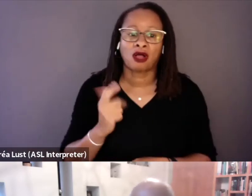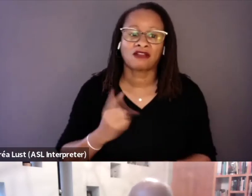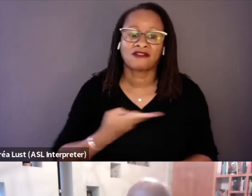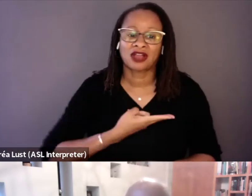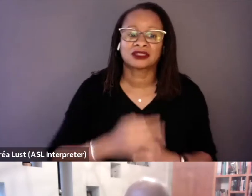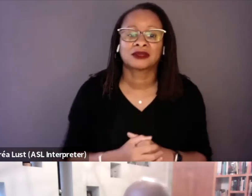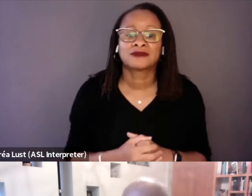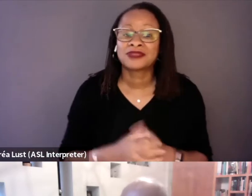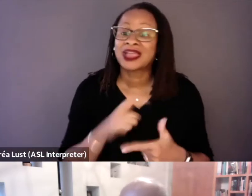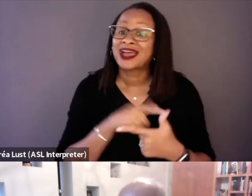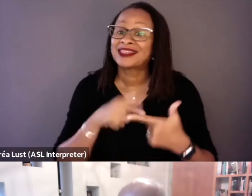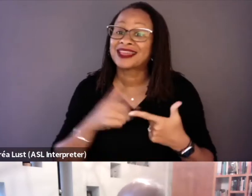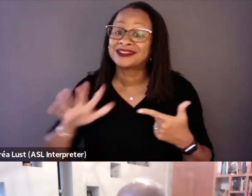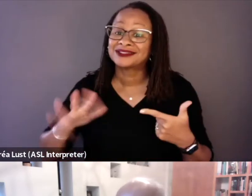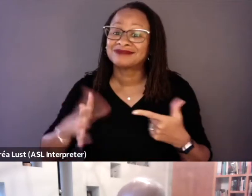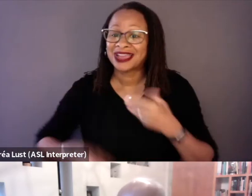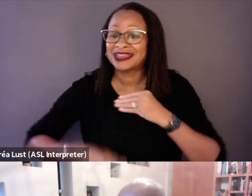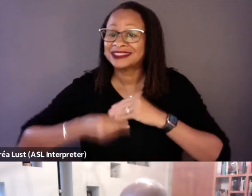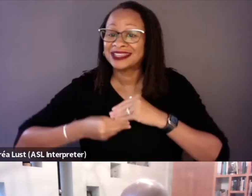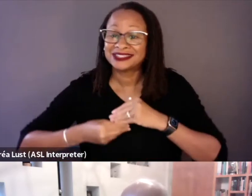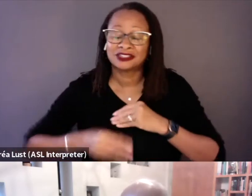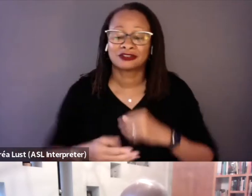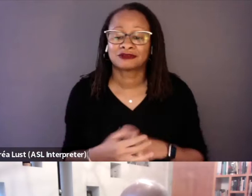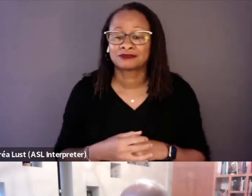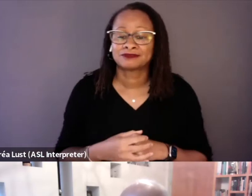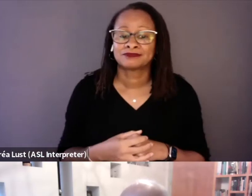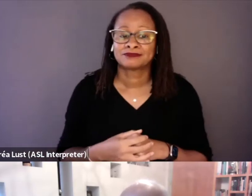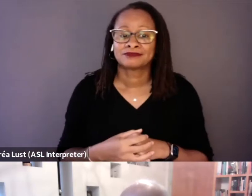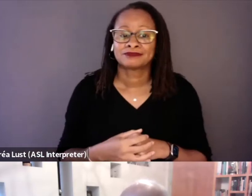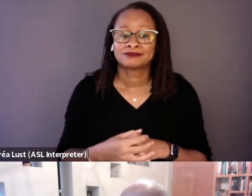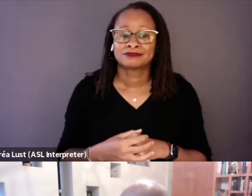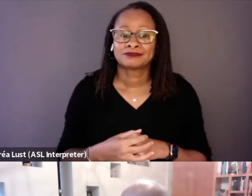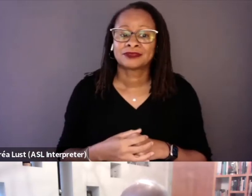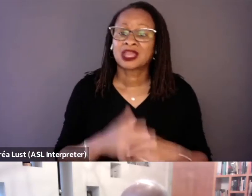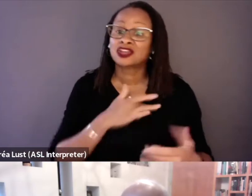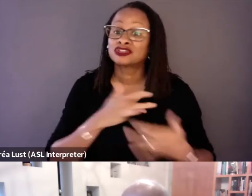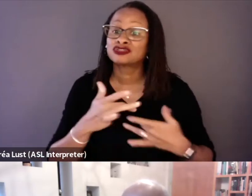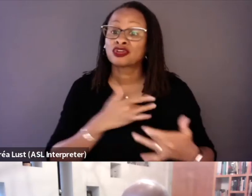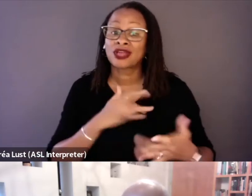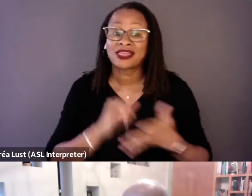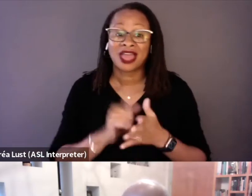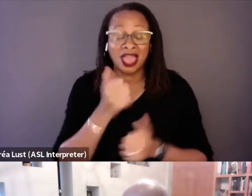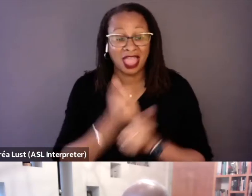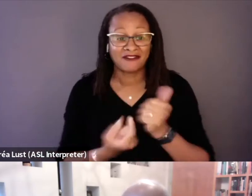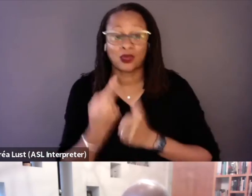And then there was this extra added concern that pretty much everyone in the film,